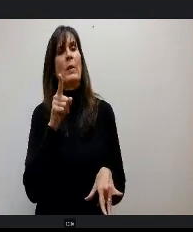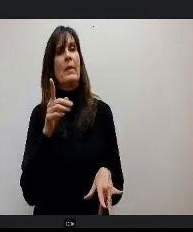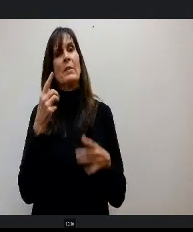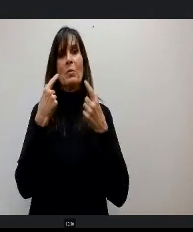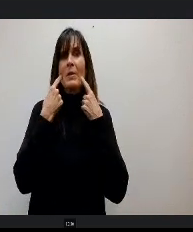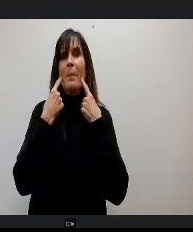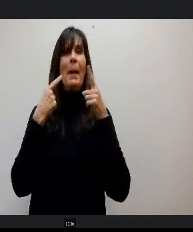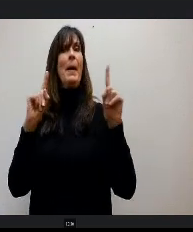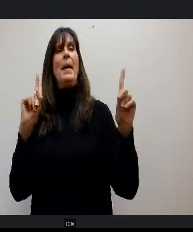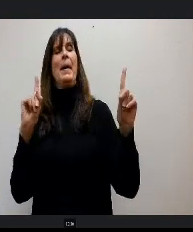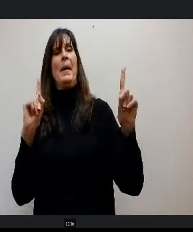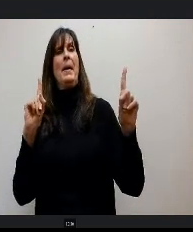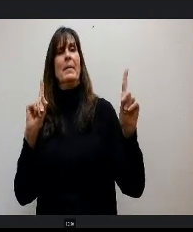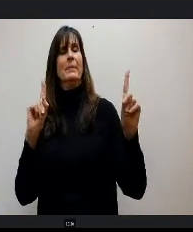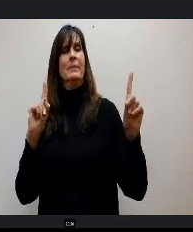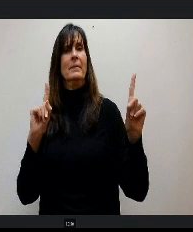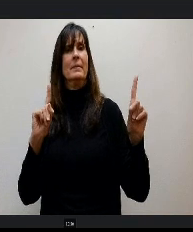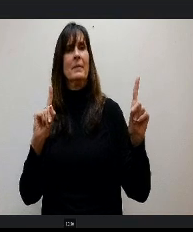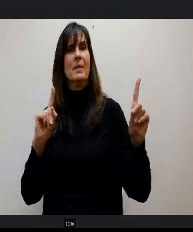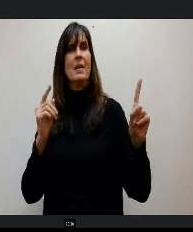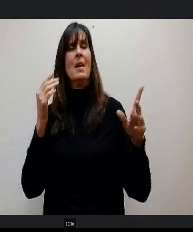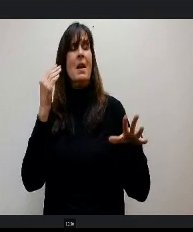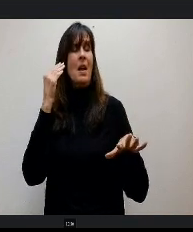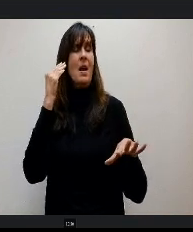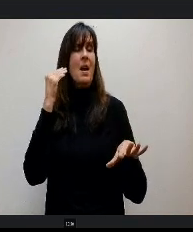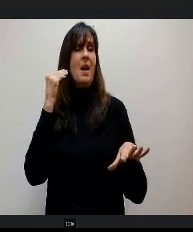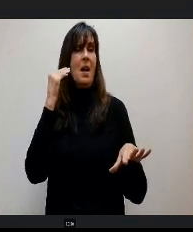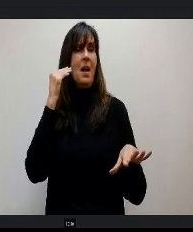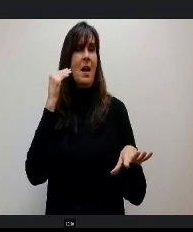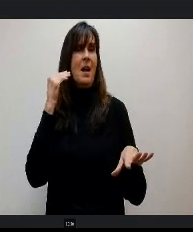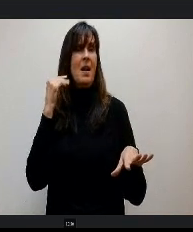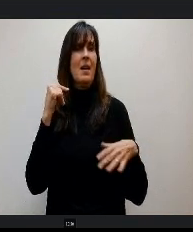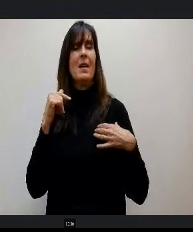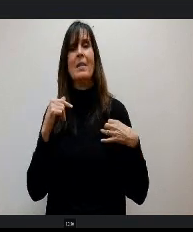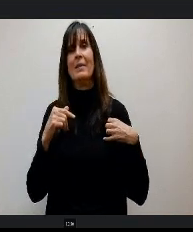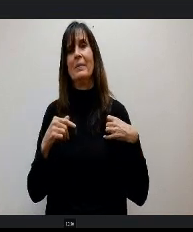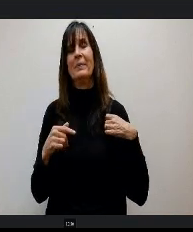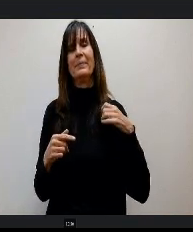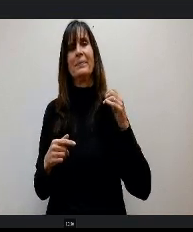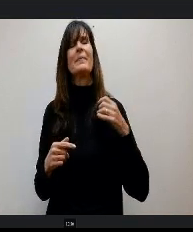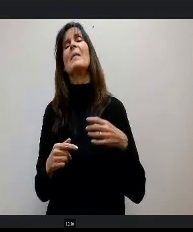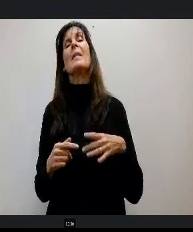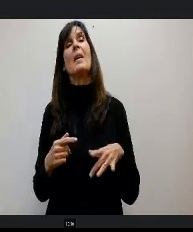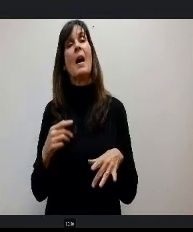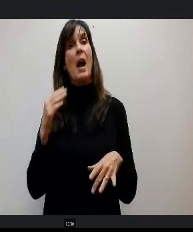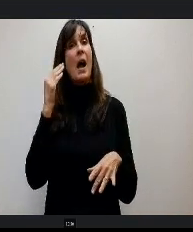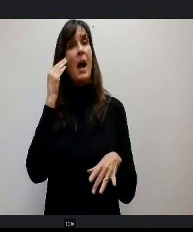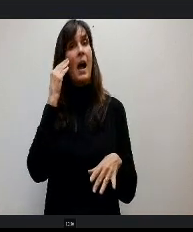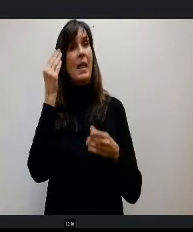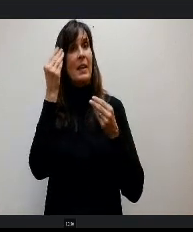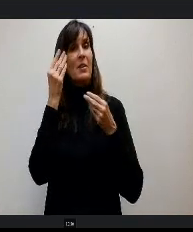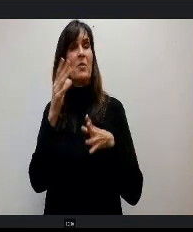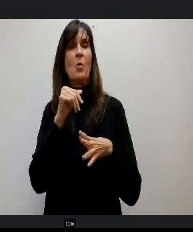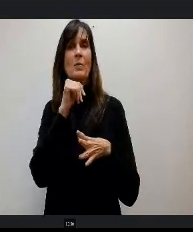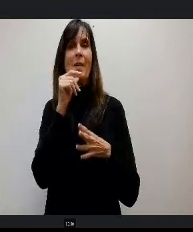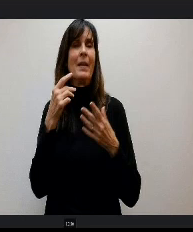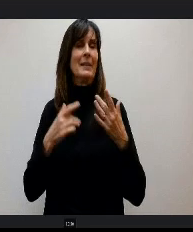I told you it was expecting exactly, I said it was gonna be underwhelming and I did not disappoint